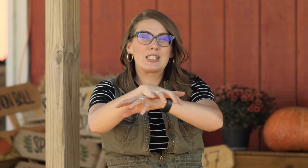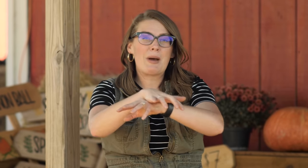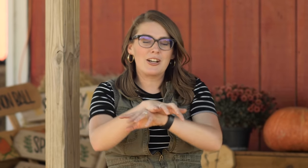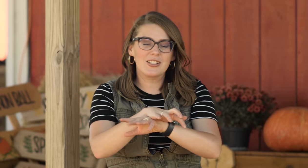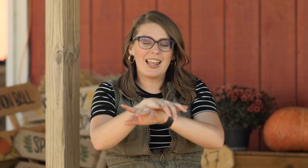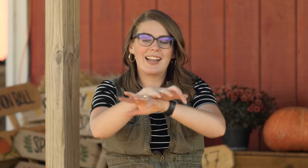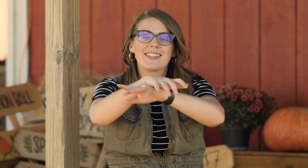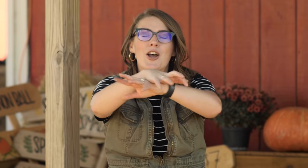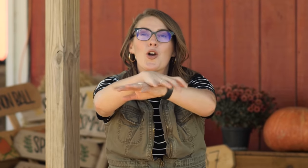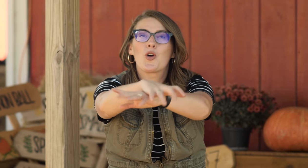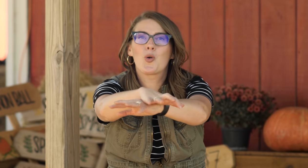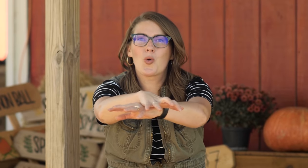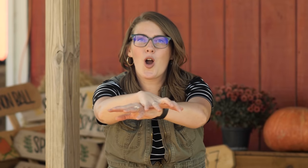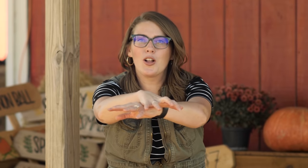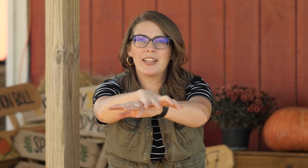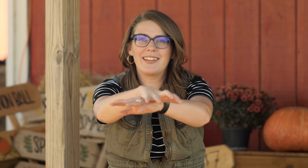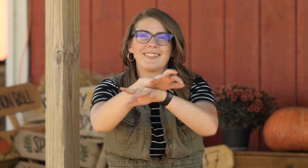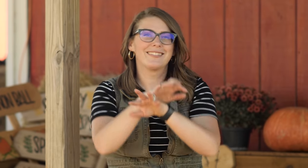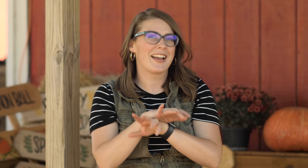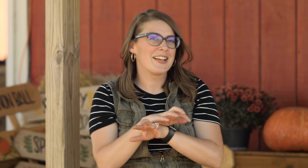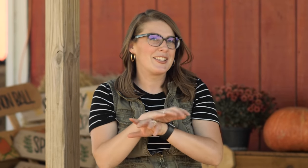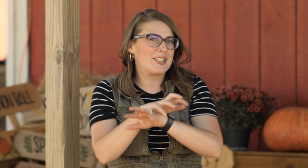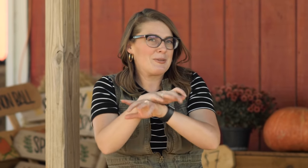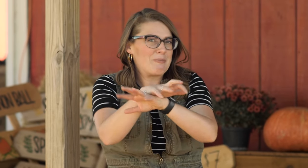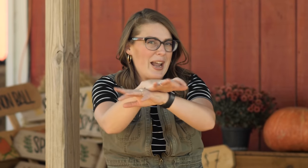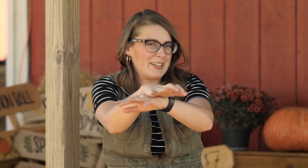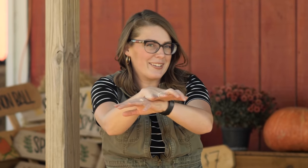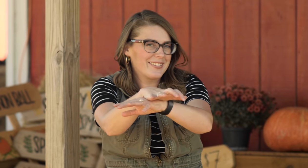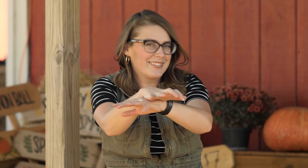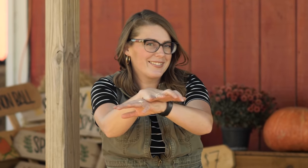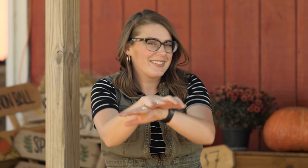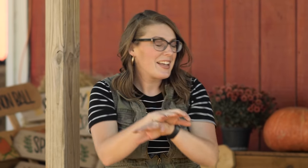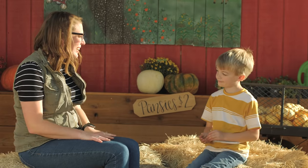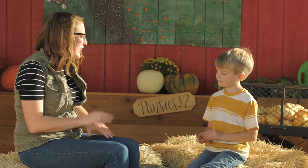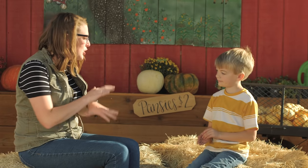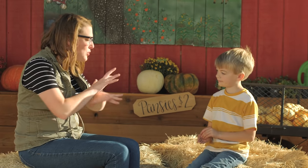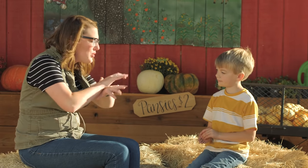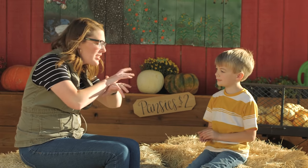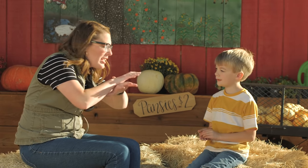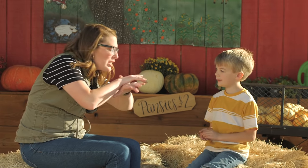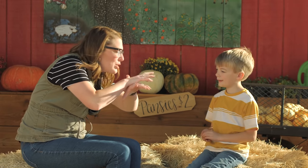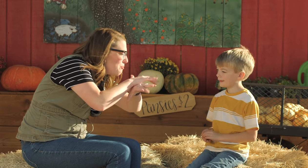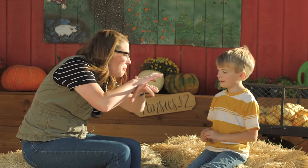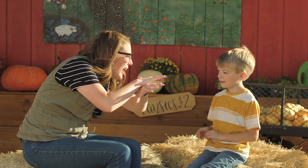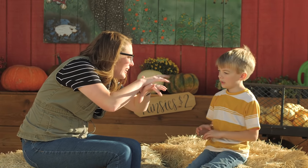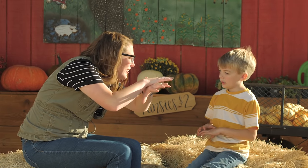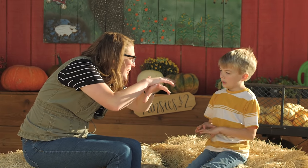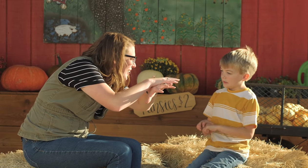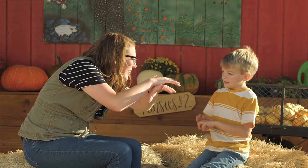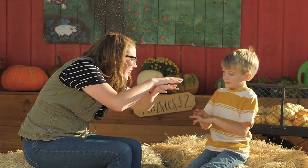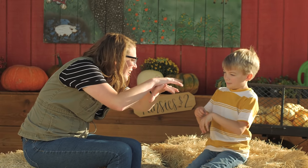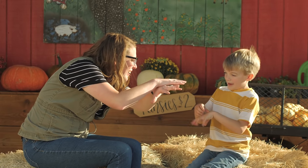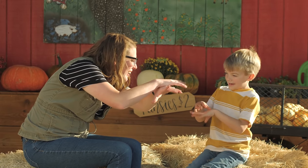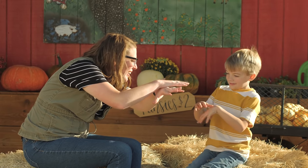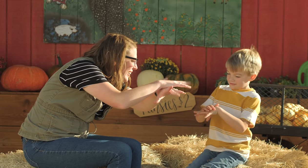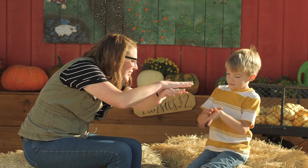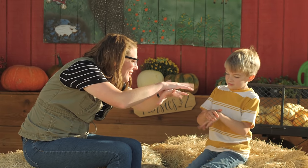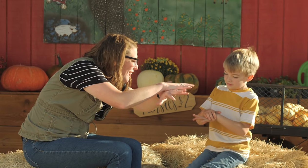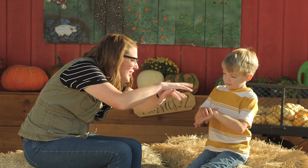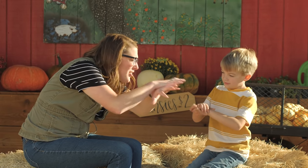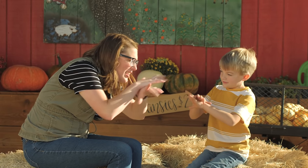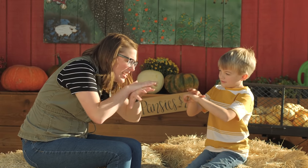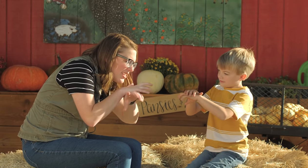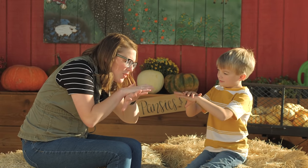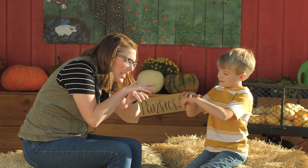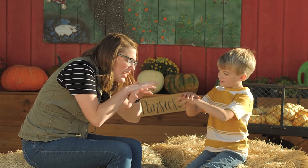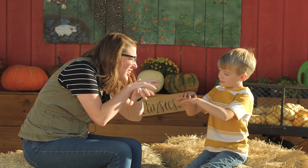spider's legs crawling 'spider'. Can you do the sign spider? Spider. What are these right here?